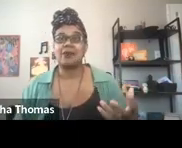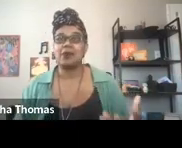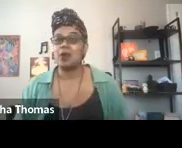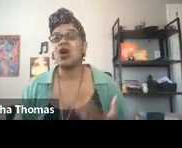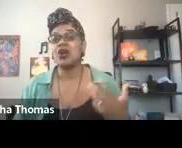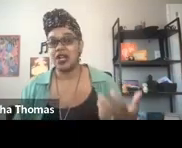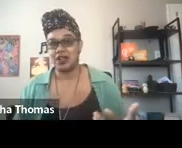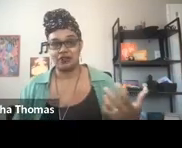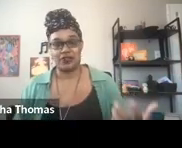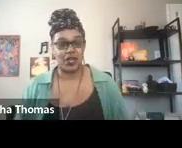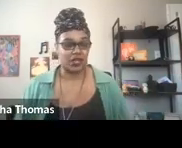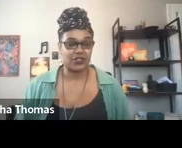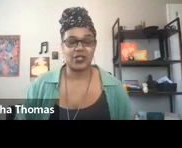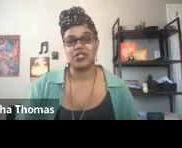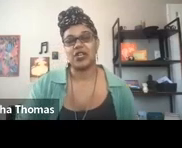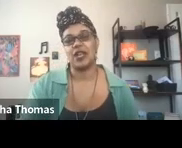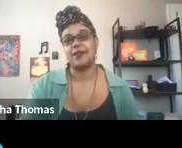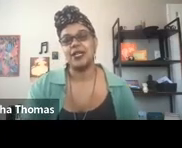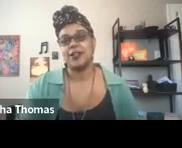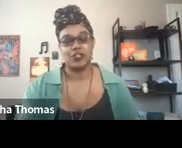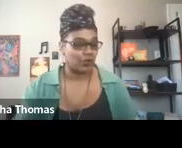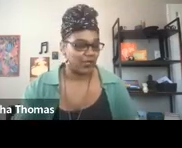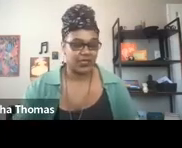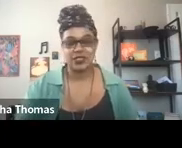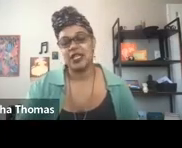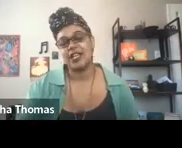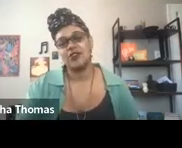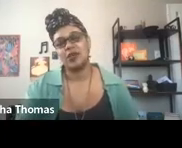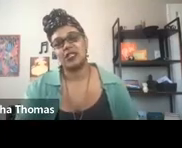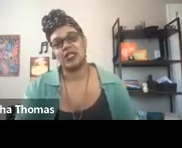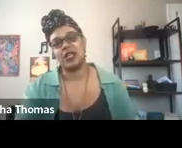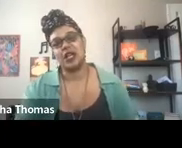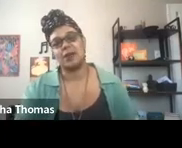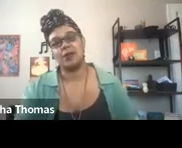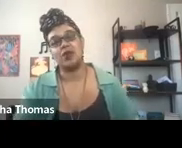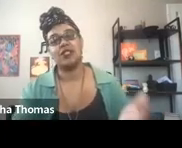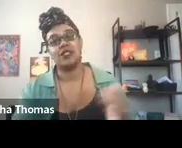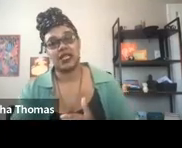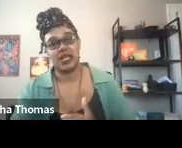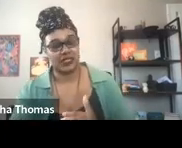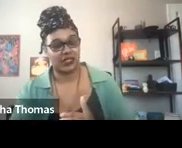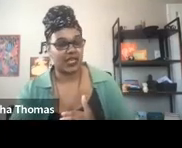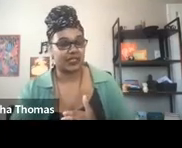that be part of the knowledge that we generate. So with these last few minutes here, I'm going to move us to the next slide.